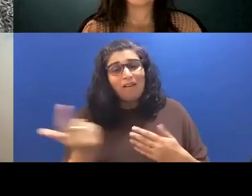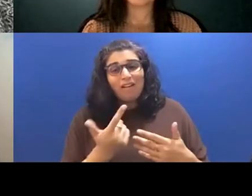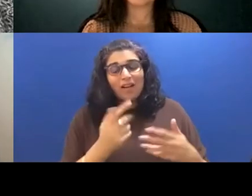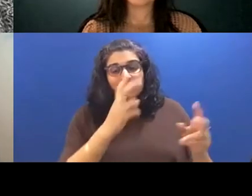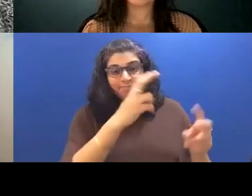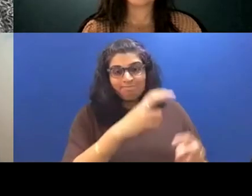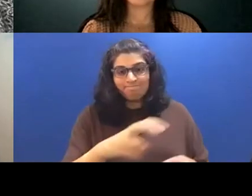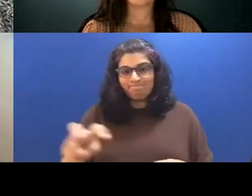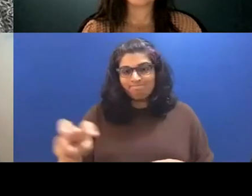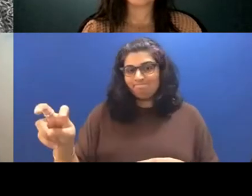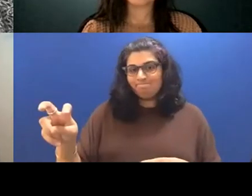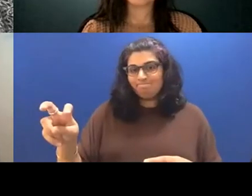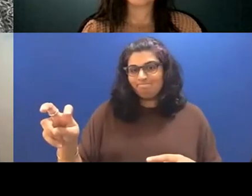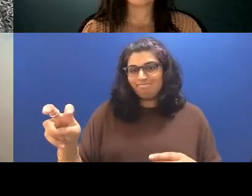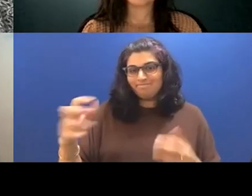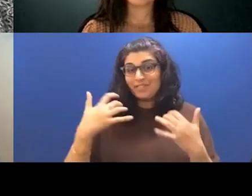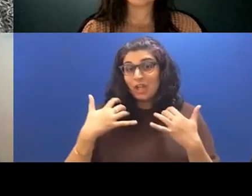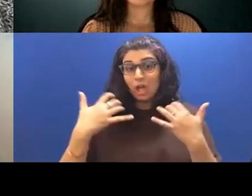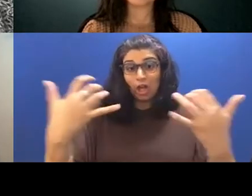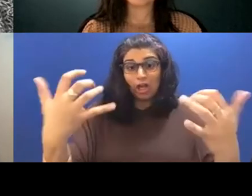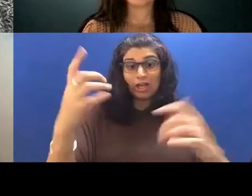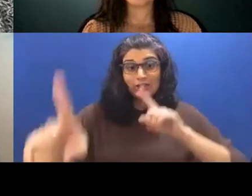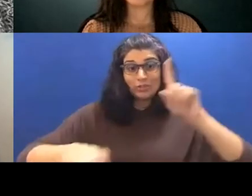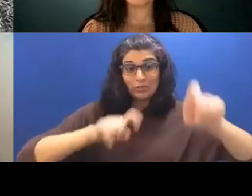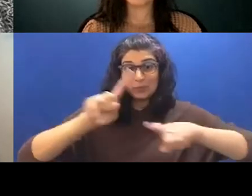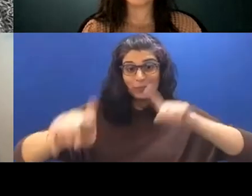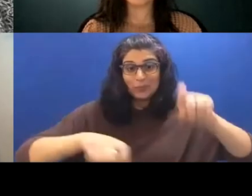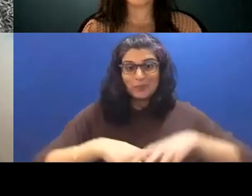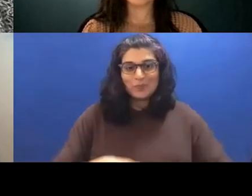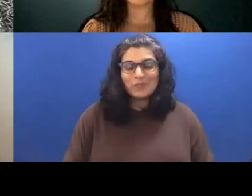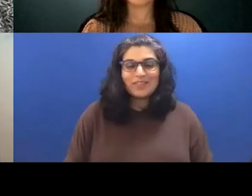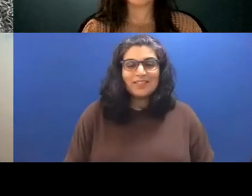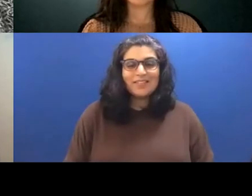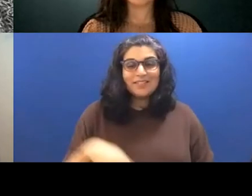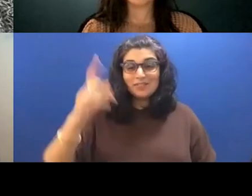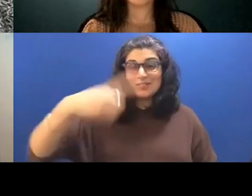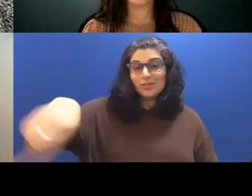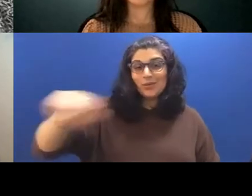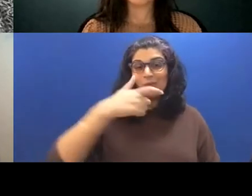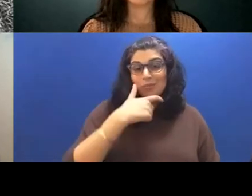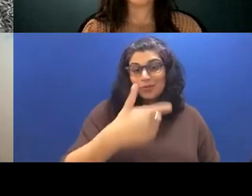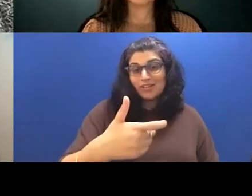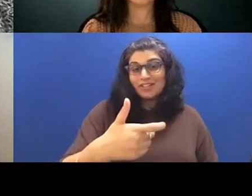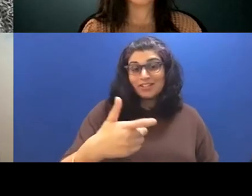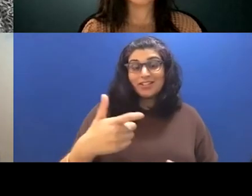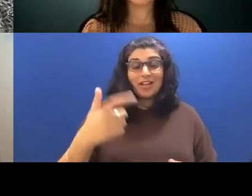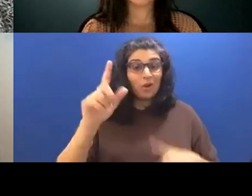us quickly into audience q&a. So to those of you watching, if you have a question for